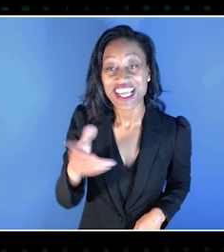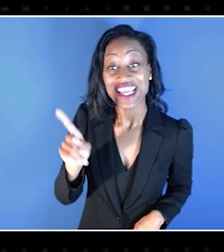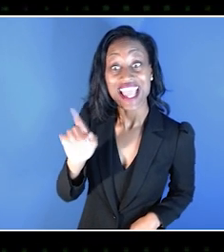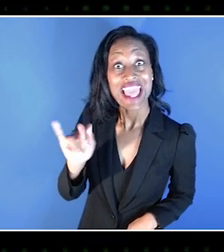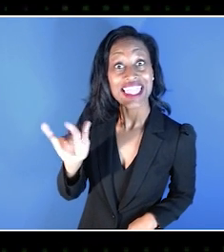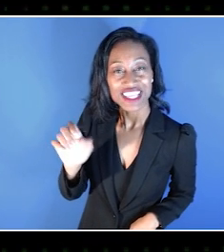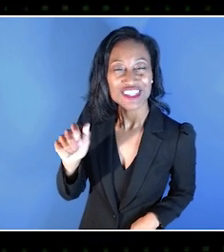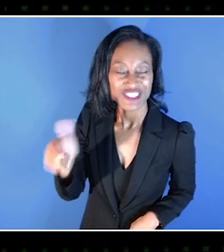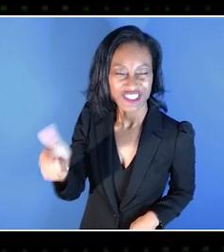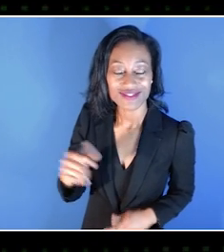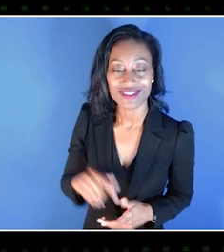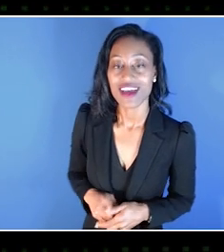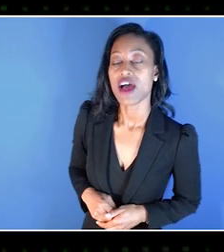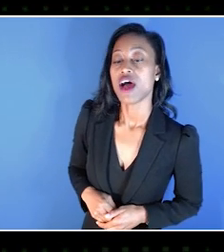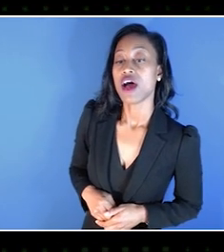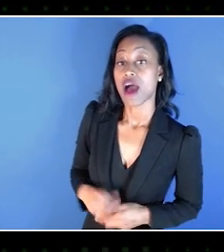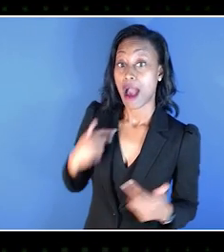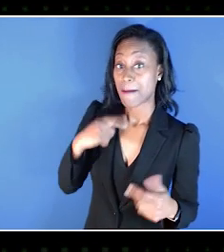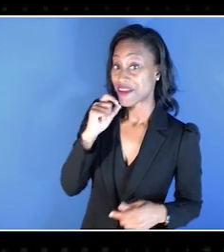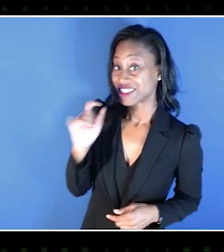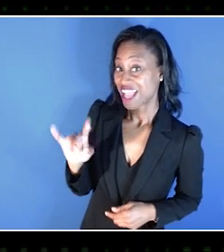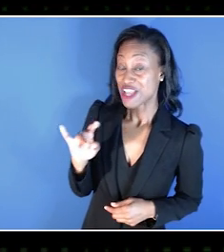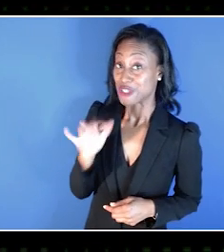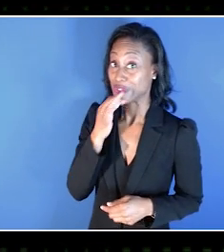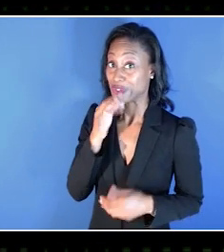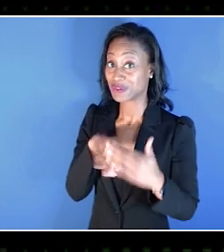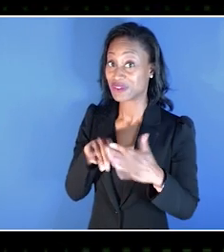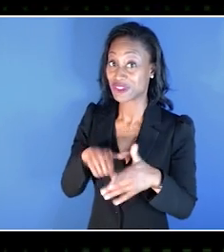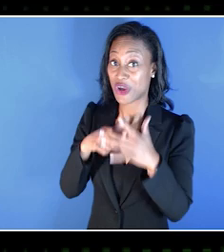I'm 18, I'm about to go into college at UCLA,